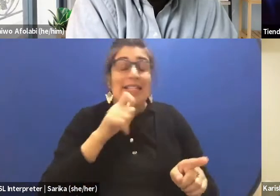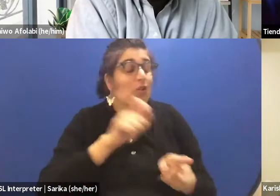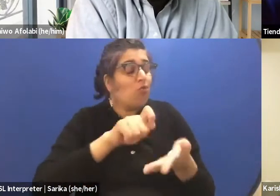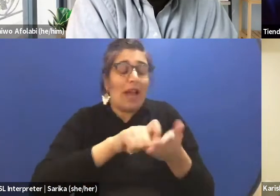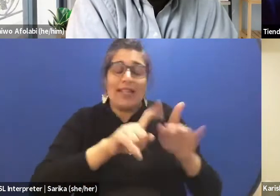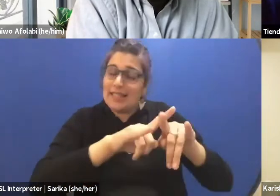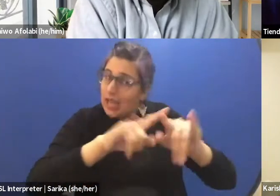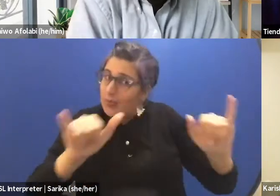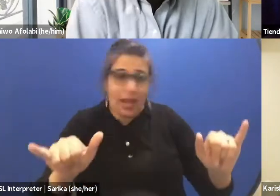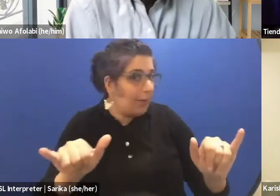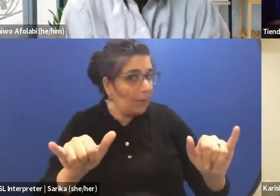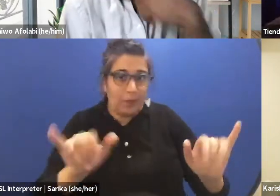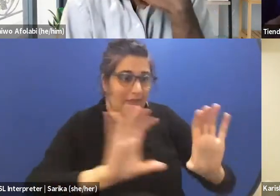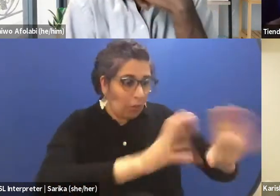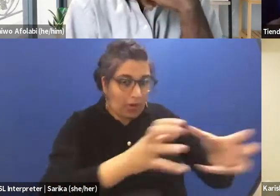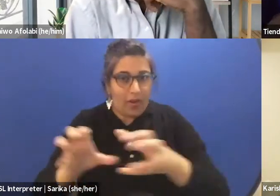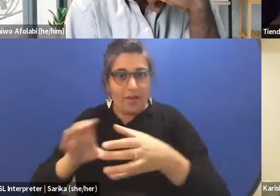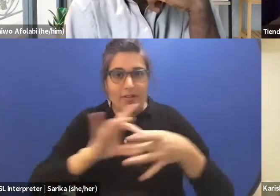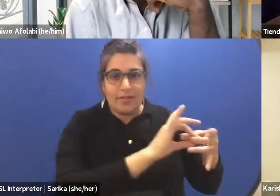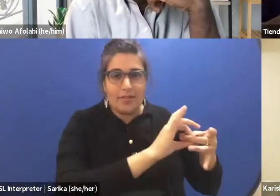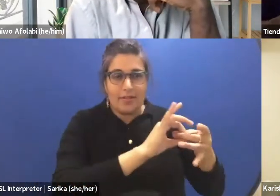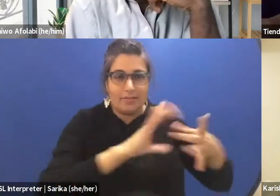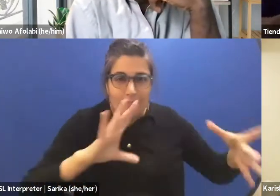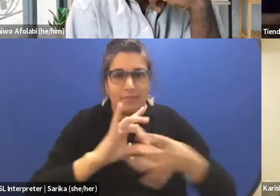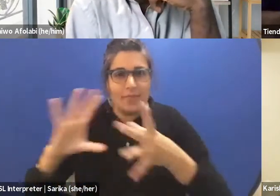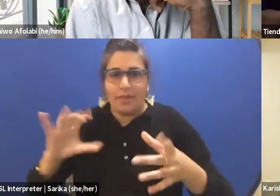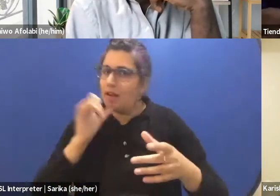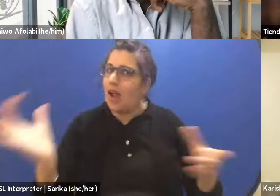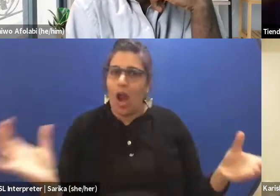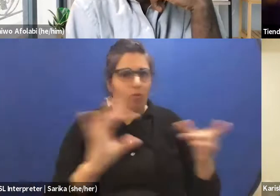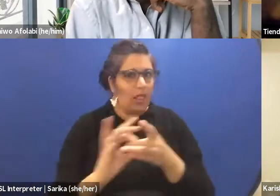and I wanted to have a red line,